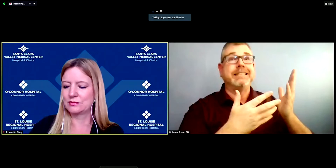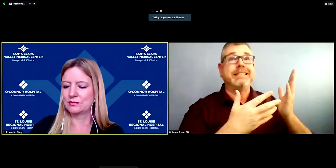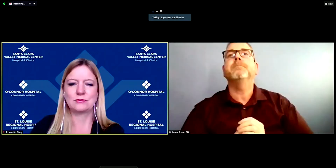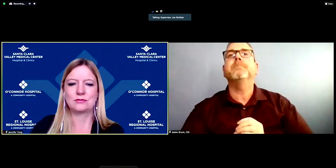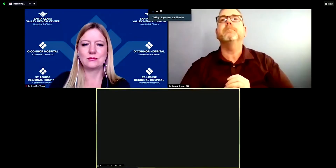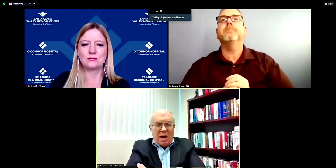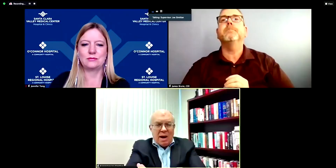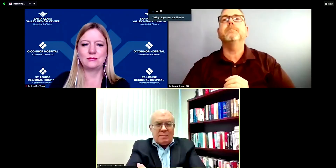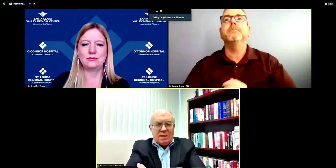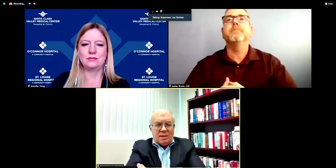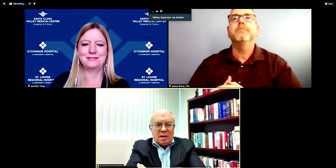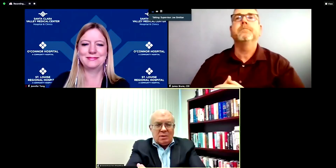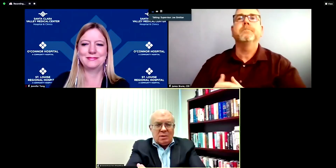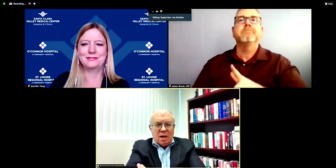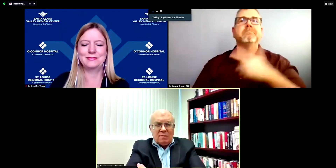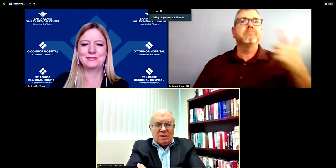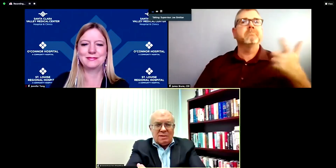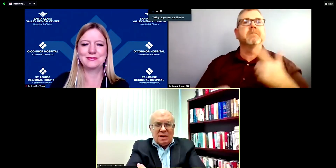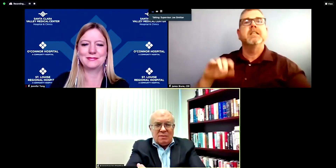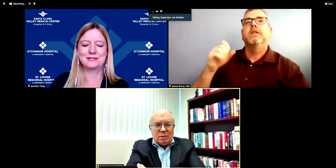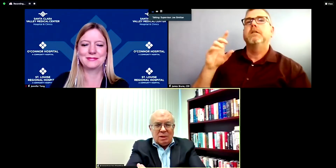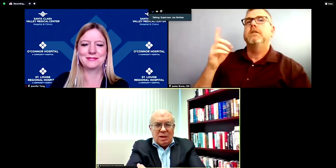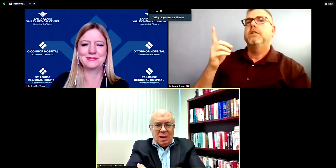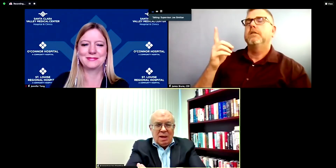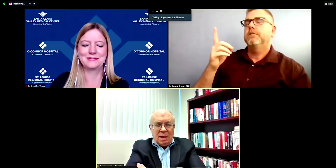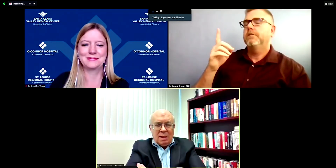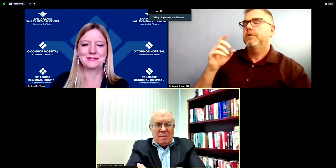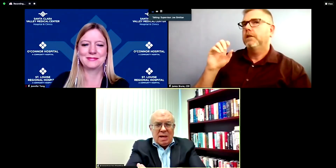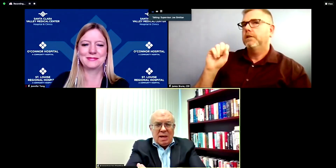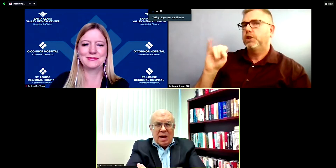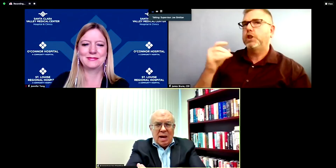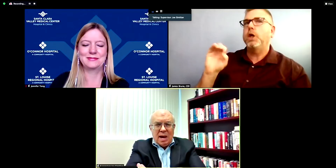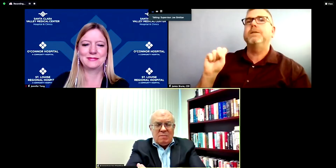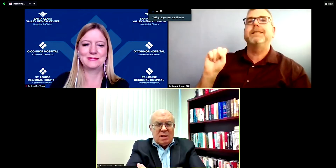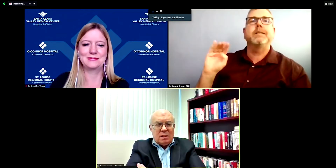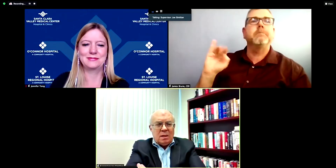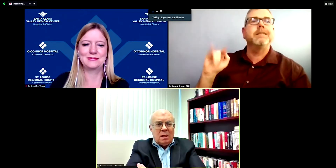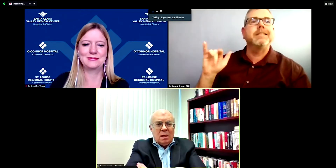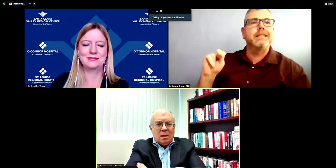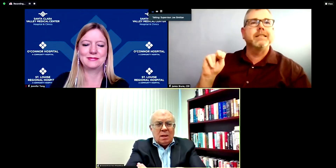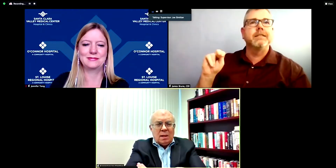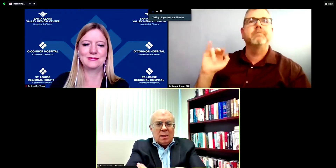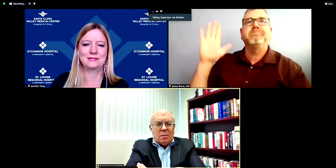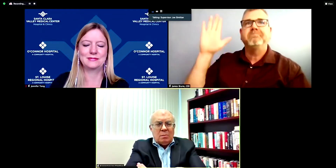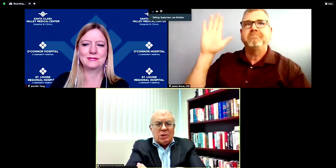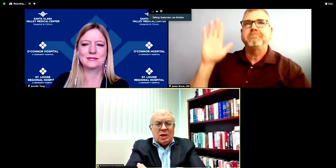speculative perhaps then Dr. Tong feels comfortable uh being, I i've been pushing